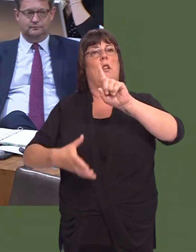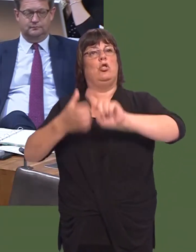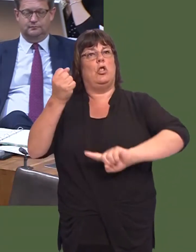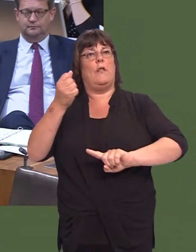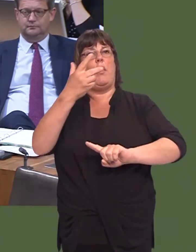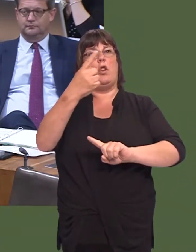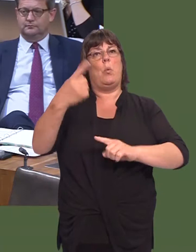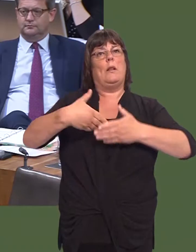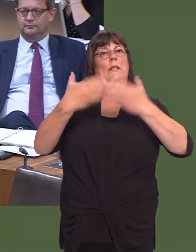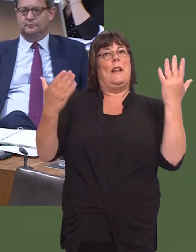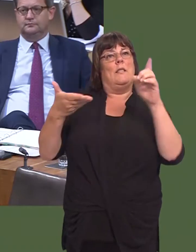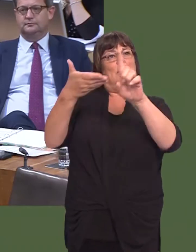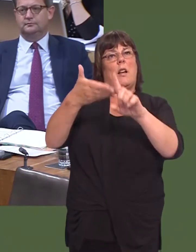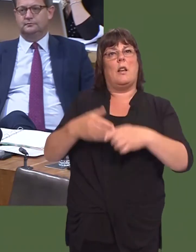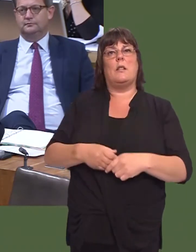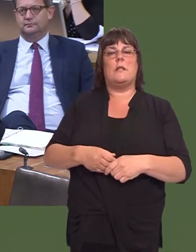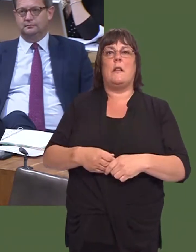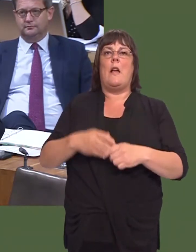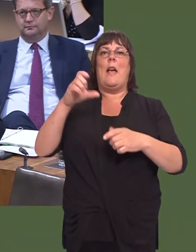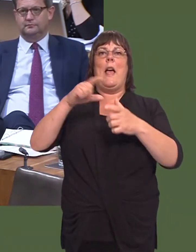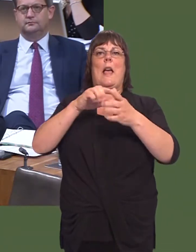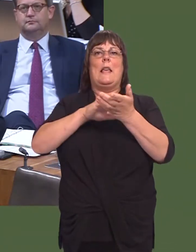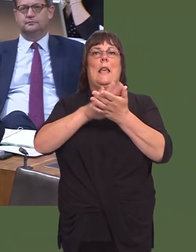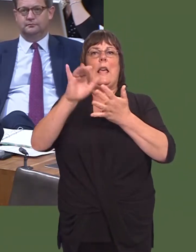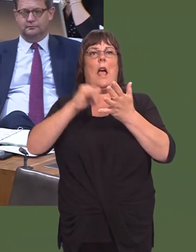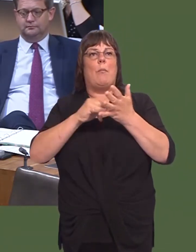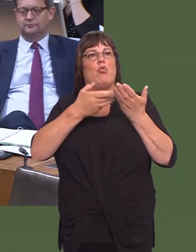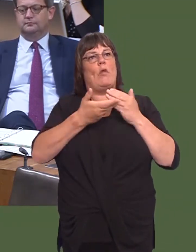I can say that BCU has significantly improved the percentage of CAMHS referrals seen within